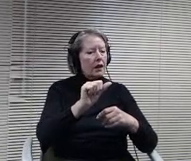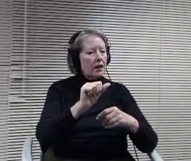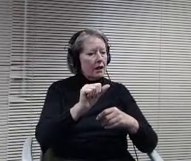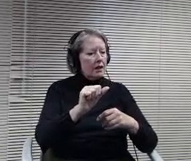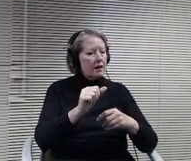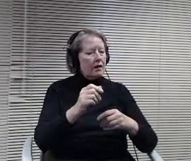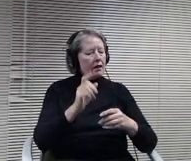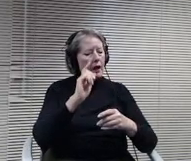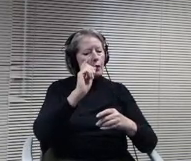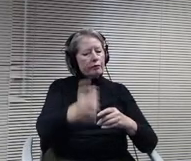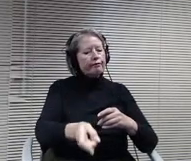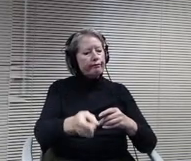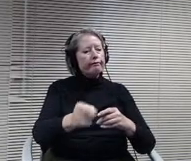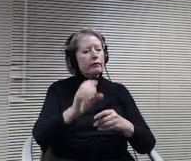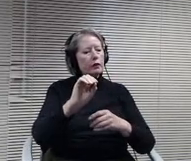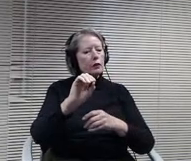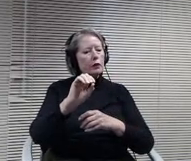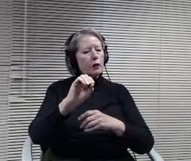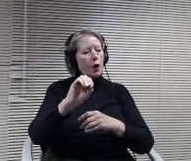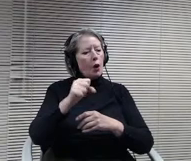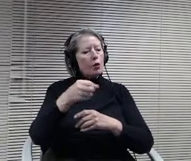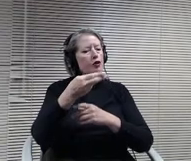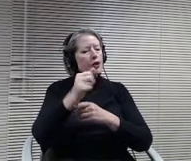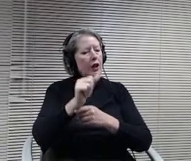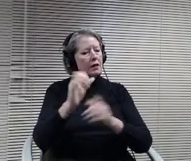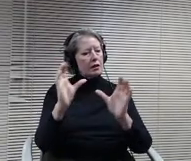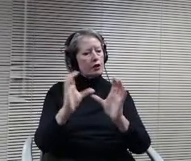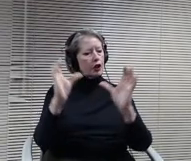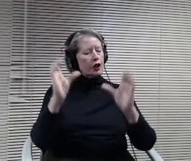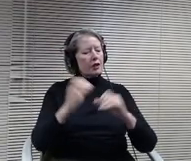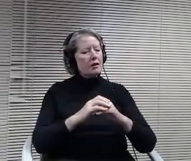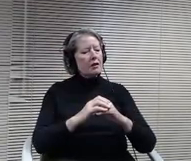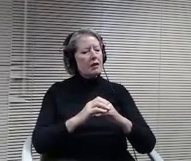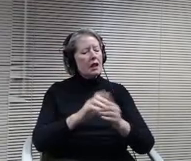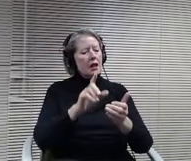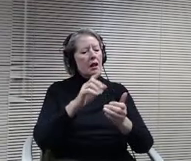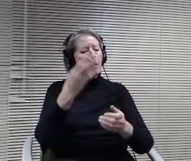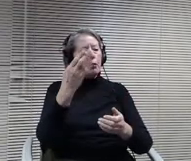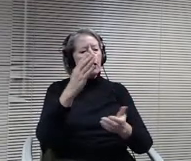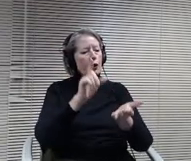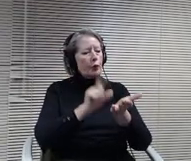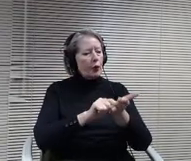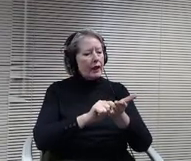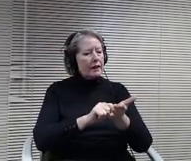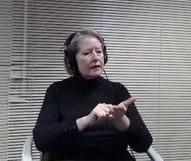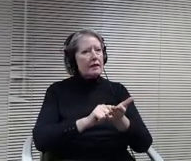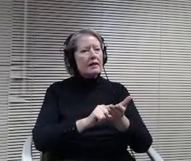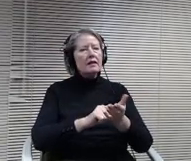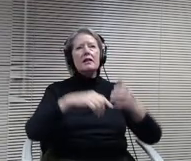blueprints. All the methodology for frame. Floors, walls, ceilings, roofs, all residential construction, so those are all the things that